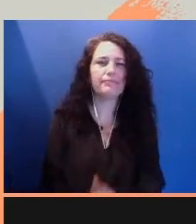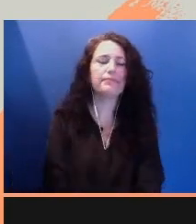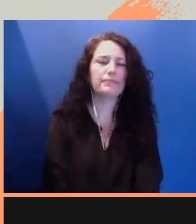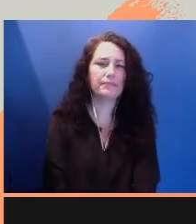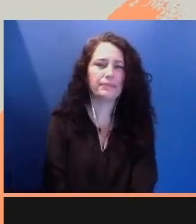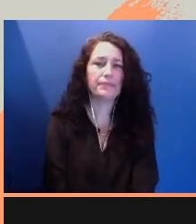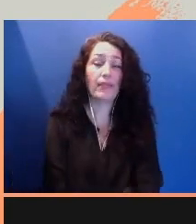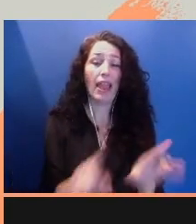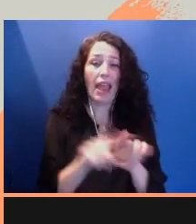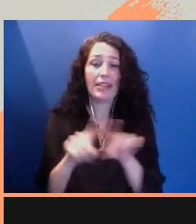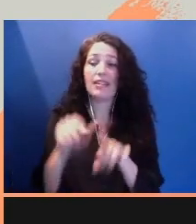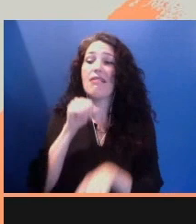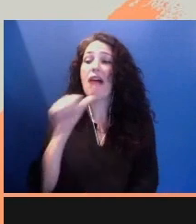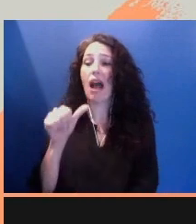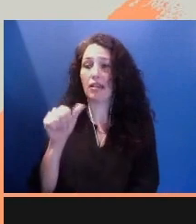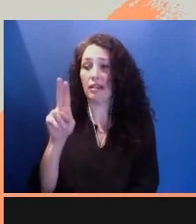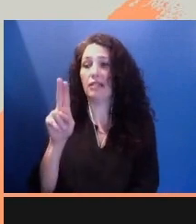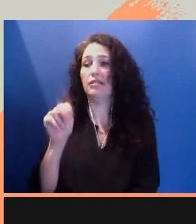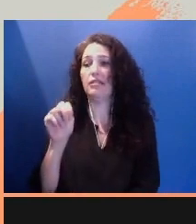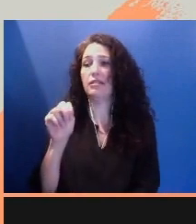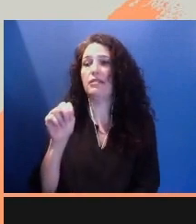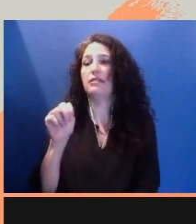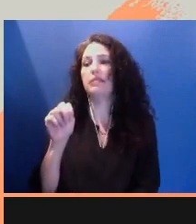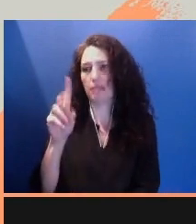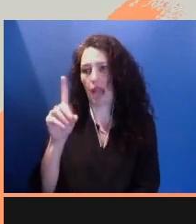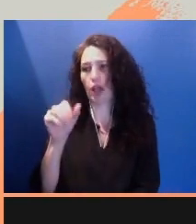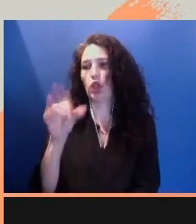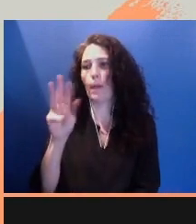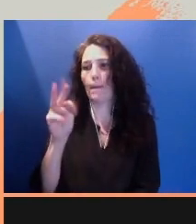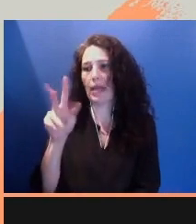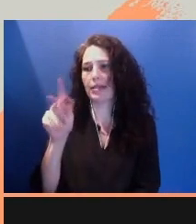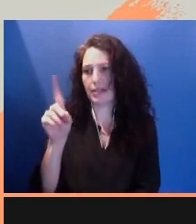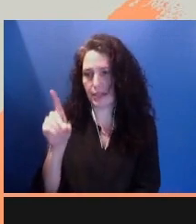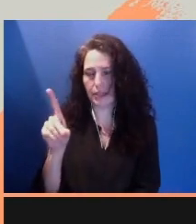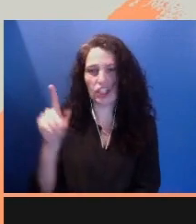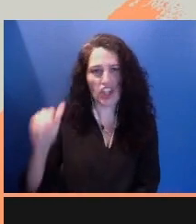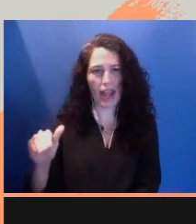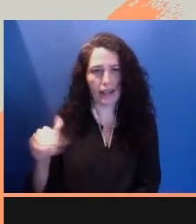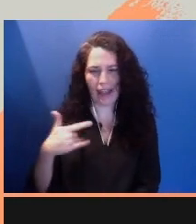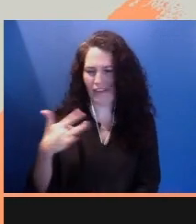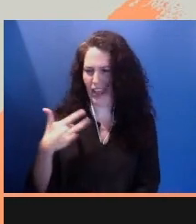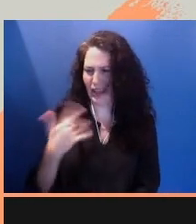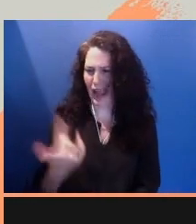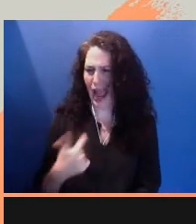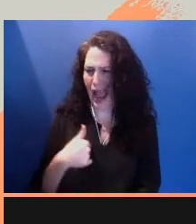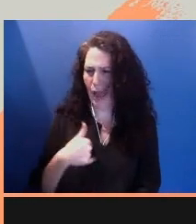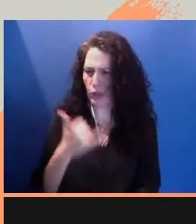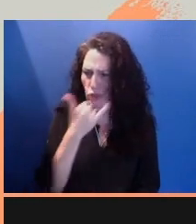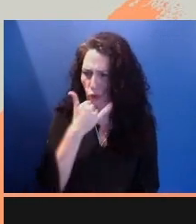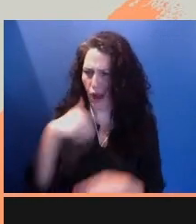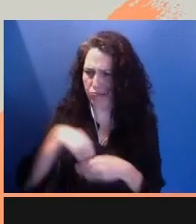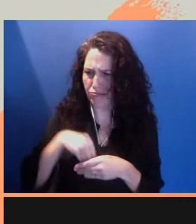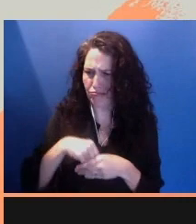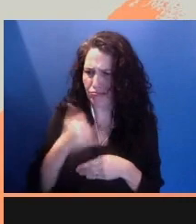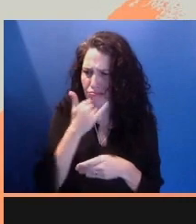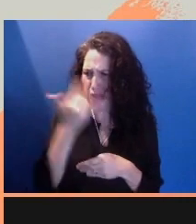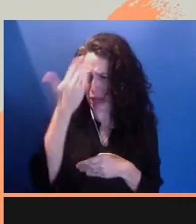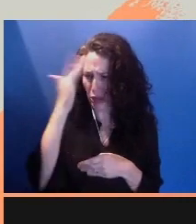As an undocumented child, I internalized I had done something wrong, and I wasn't sure why. But I accepted we didn't belong--